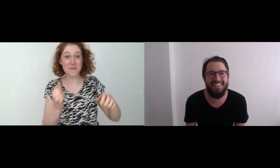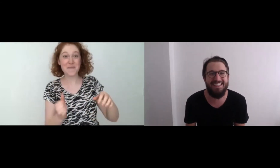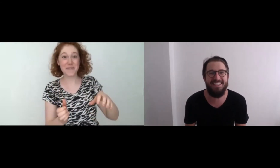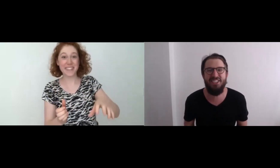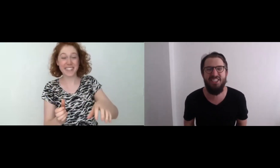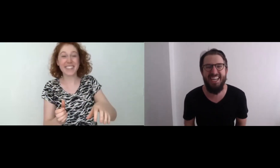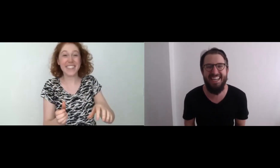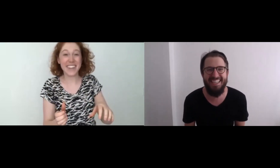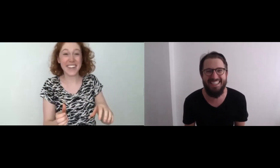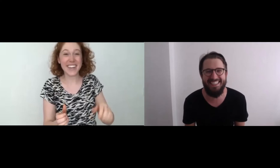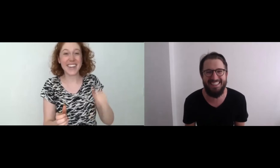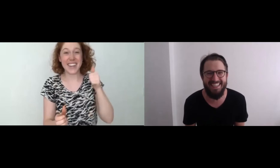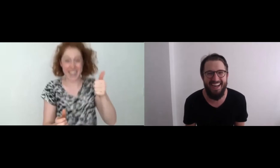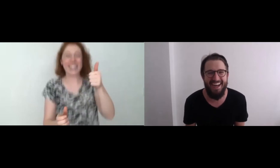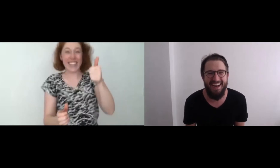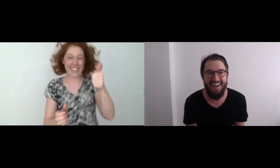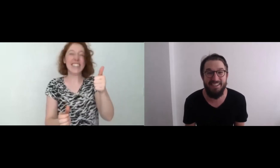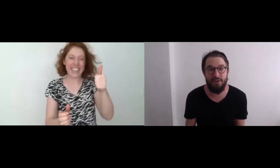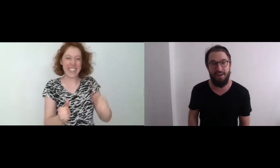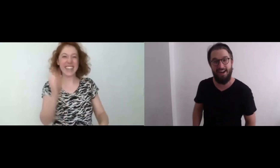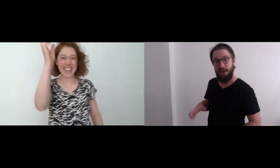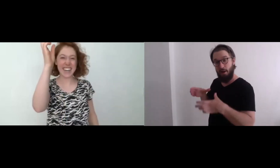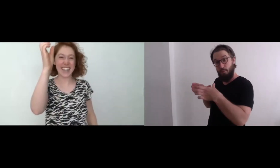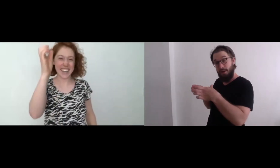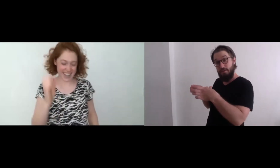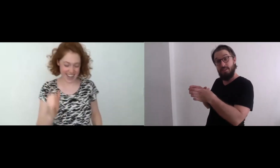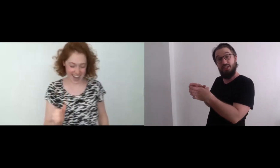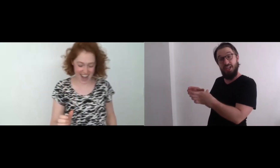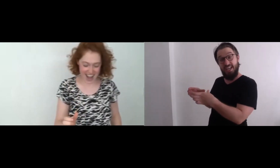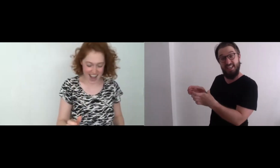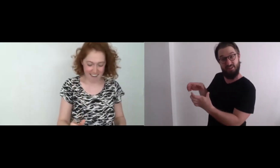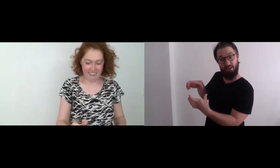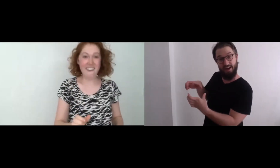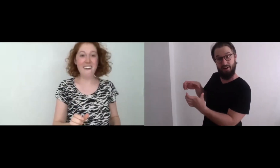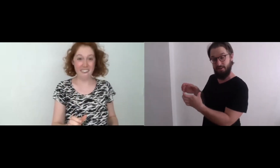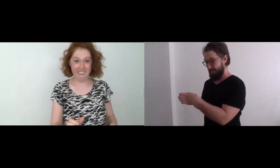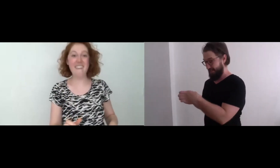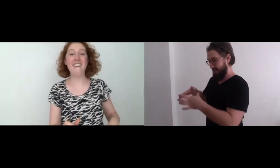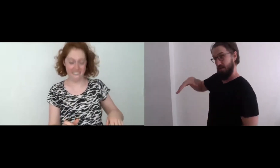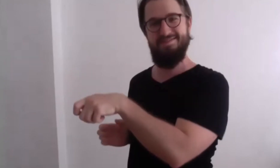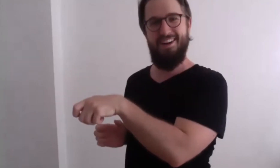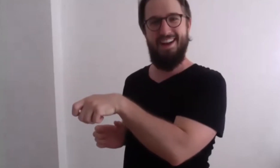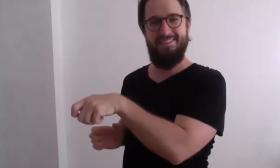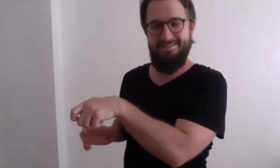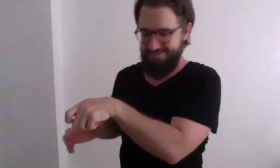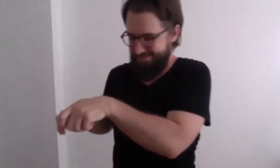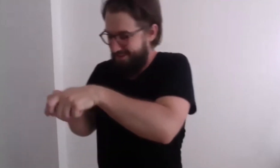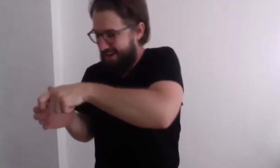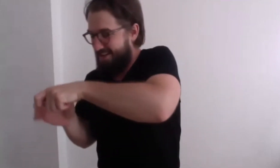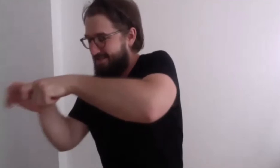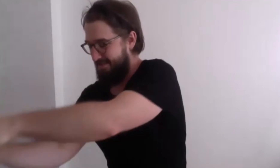it's cheese! She grated it on one of those cheese graters. Great! Alright.